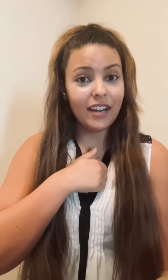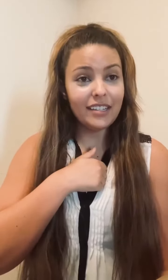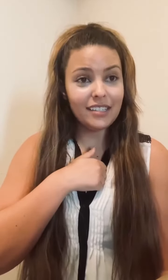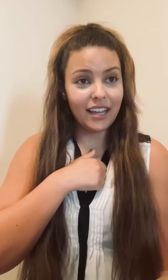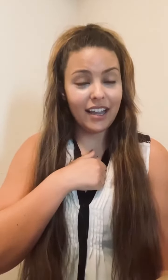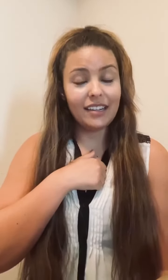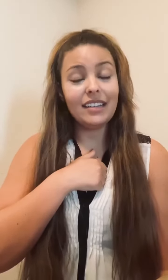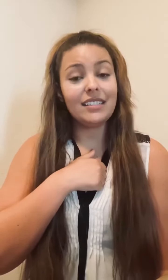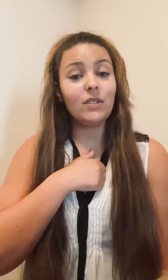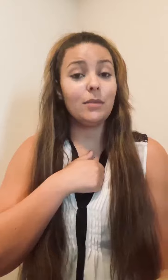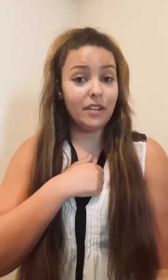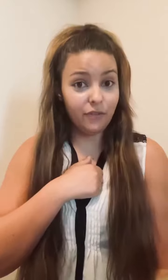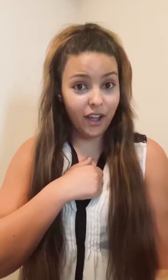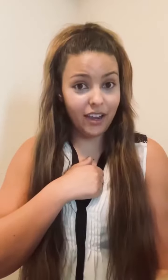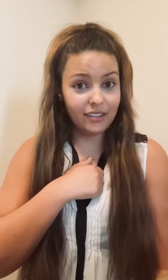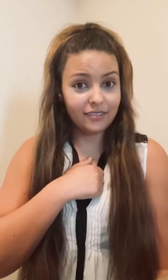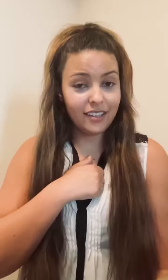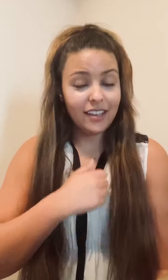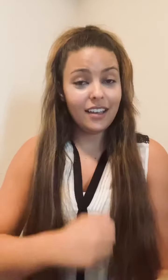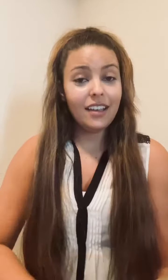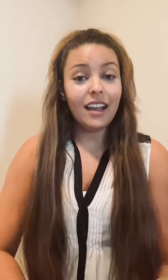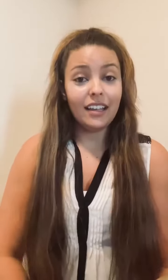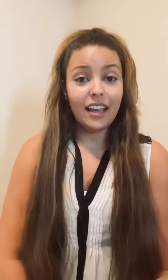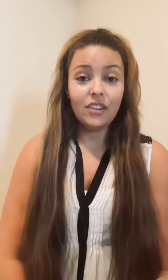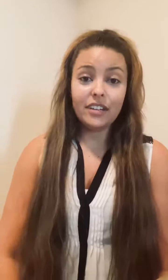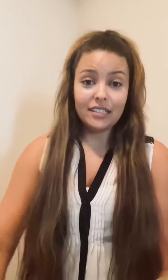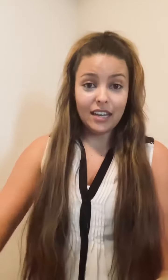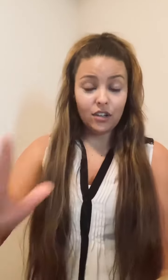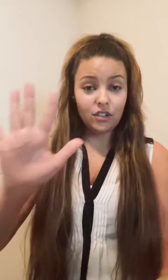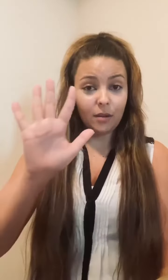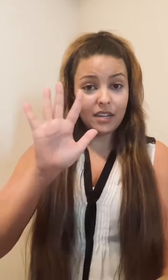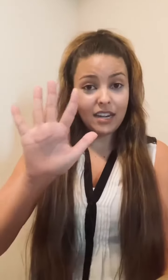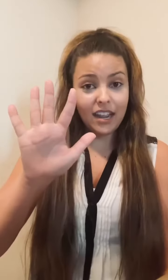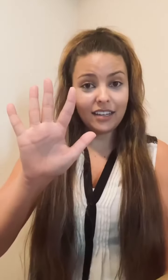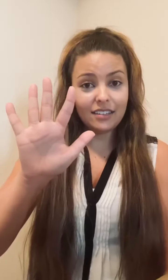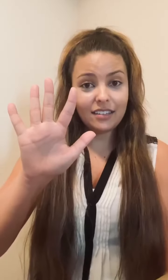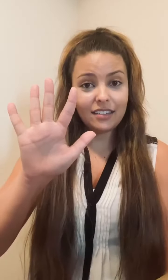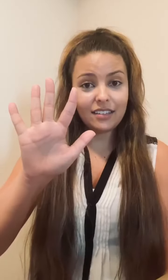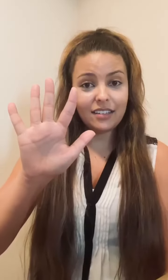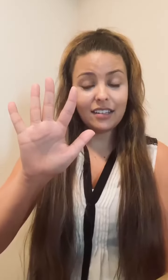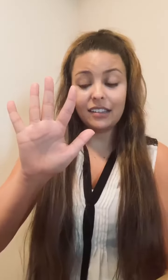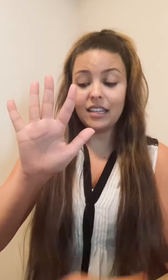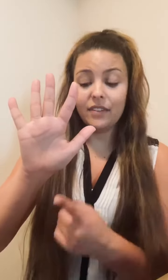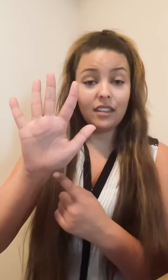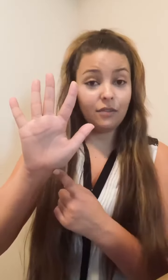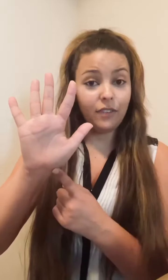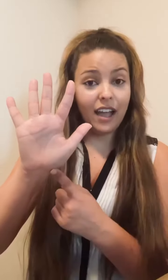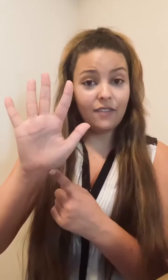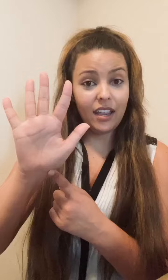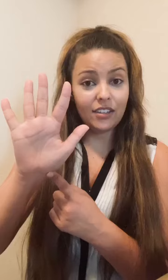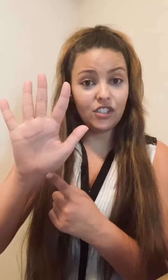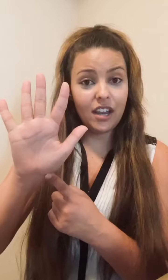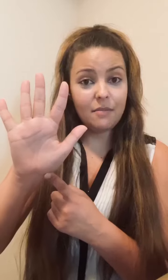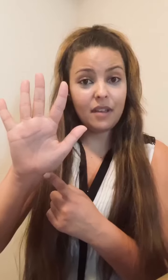Our next sign is going to be "fine". Again, you're going to take your dominant hand. Leave it in the five-handshape,